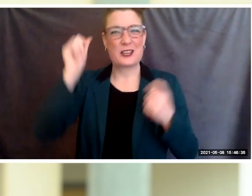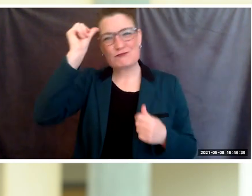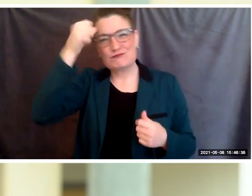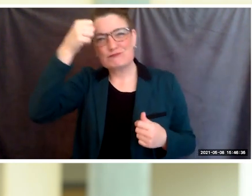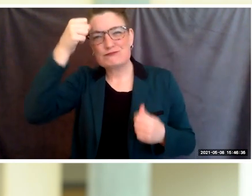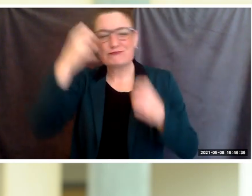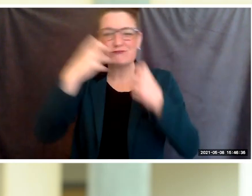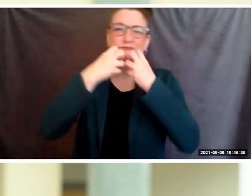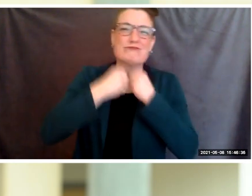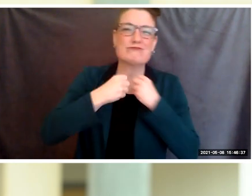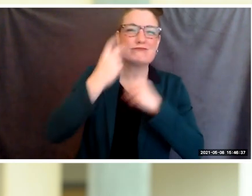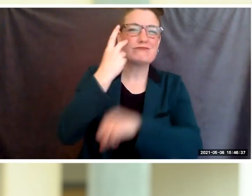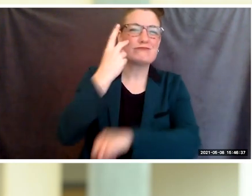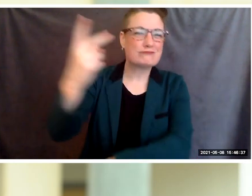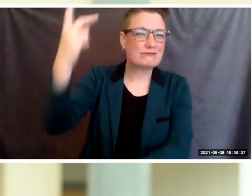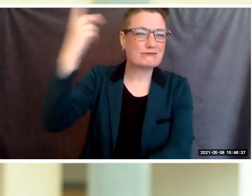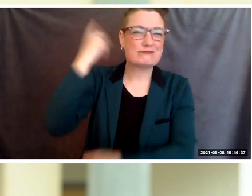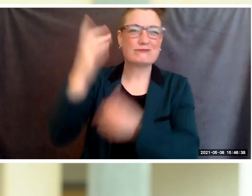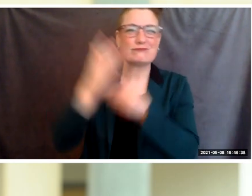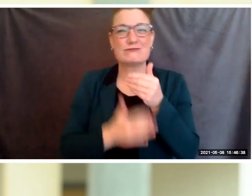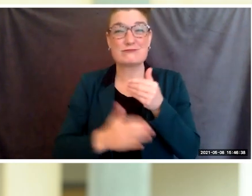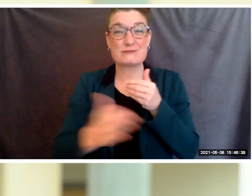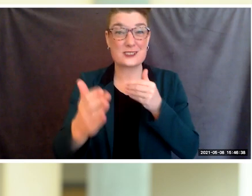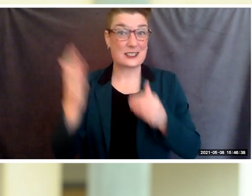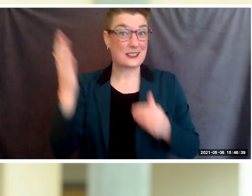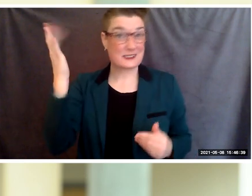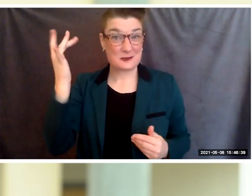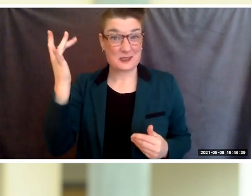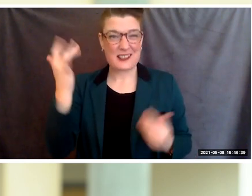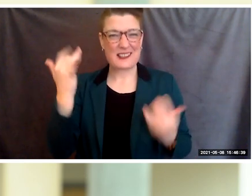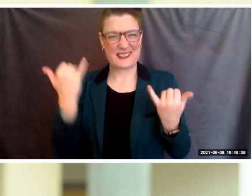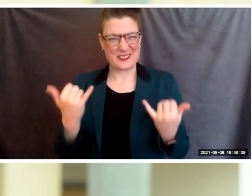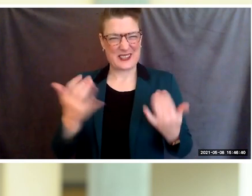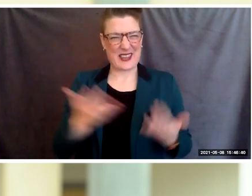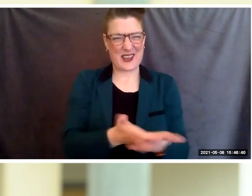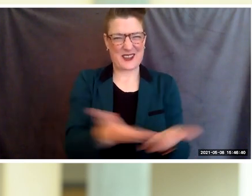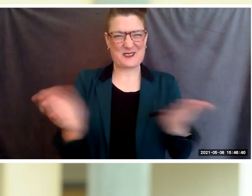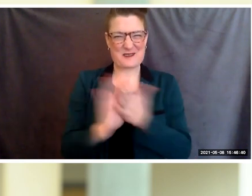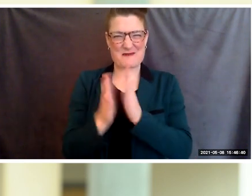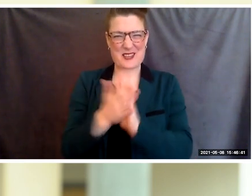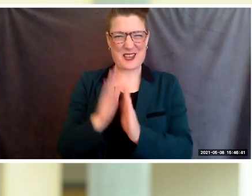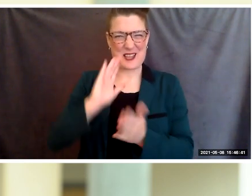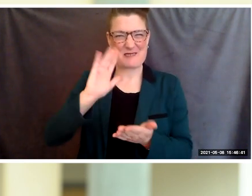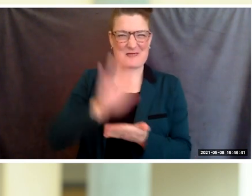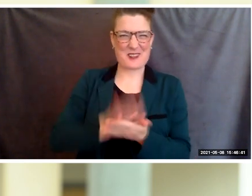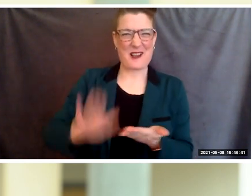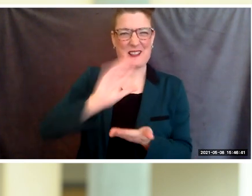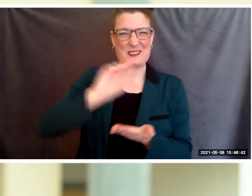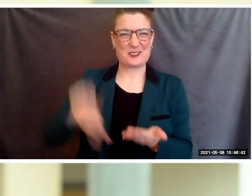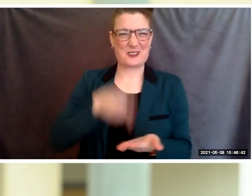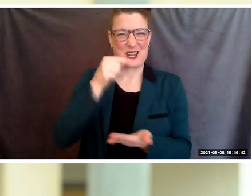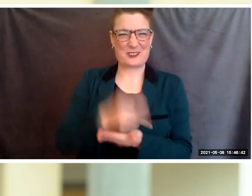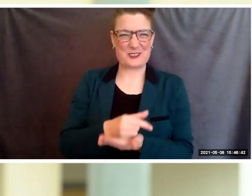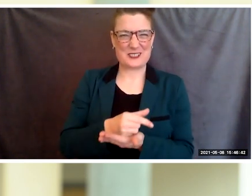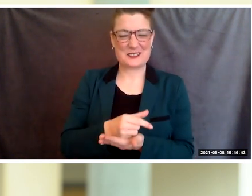because today you are a college graduate. And although this commencement is happening online